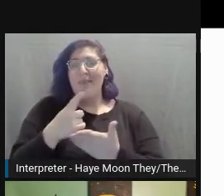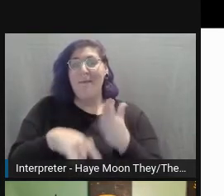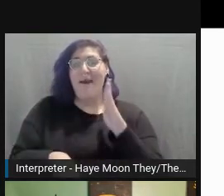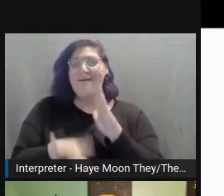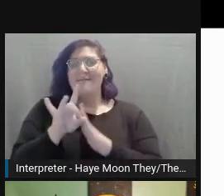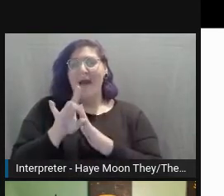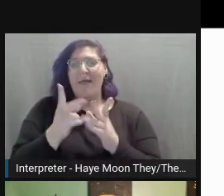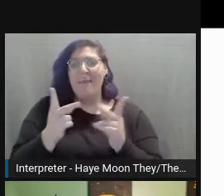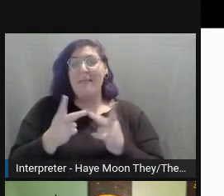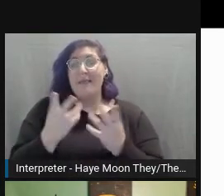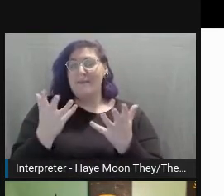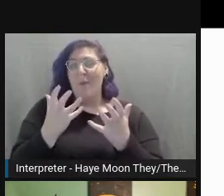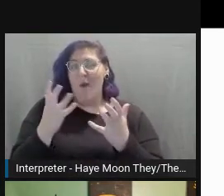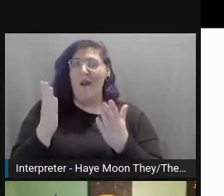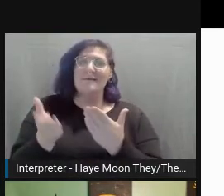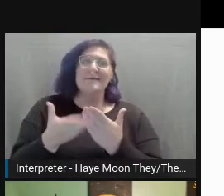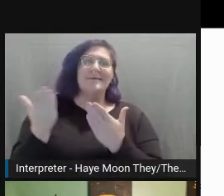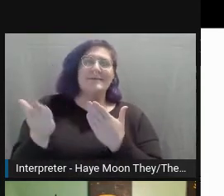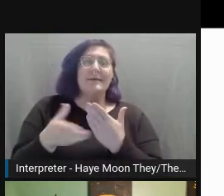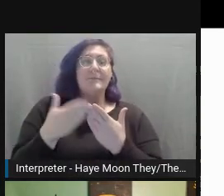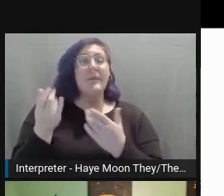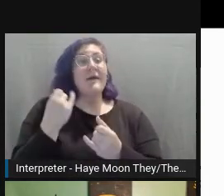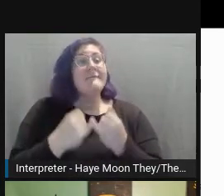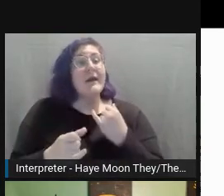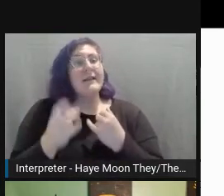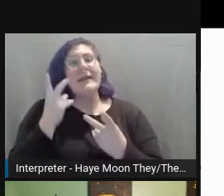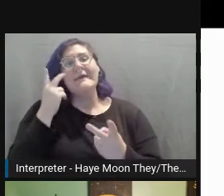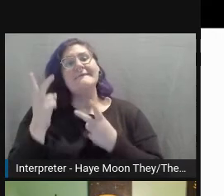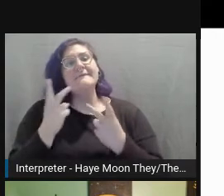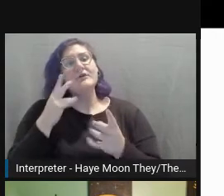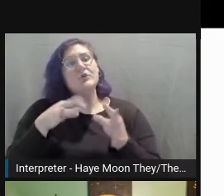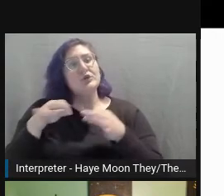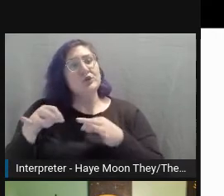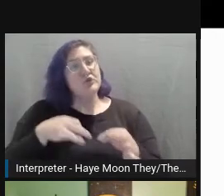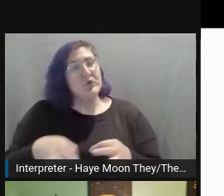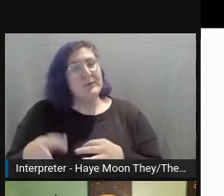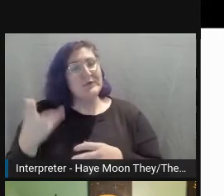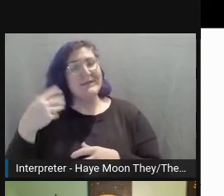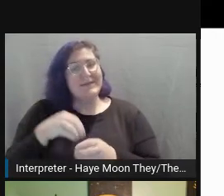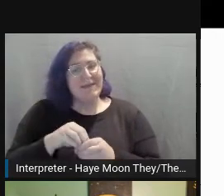Finally, visual descriptions in events. I have had some people talk to me and tell me